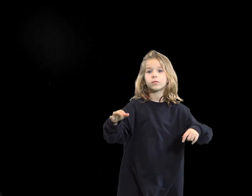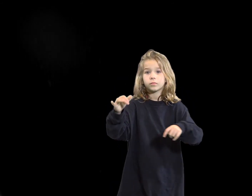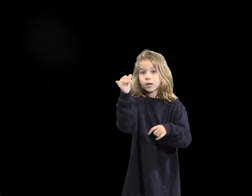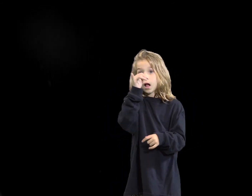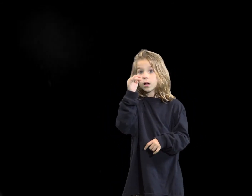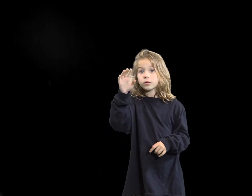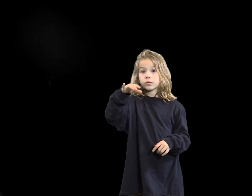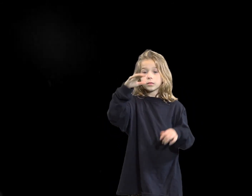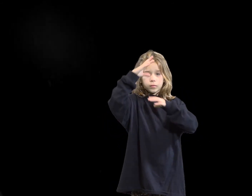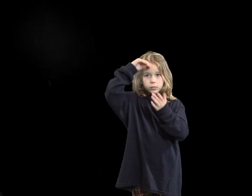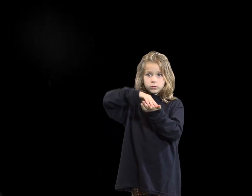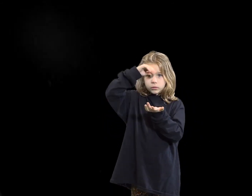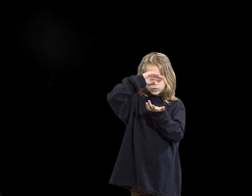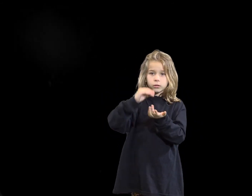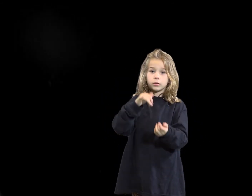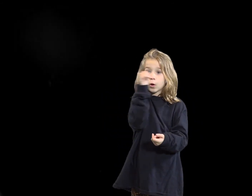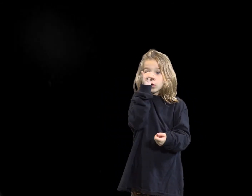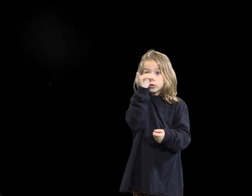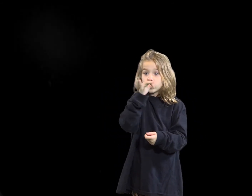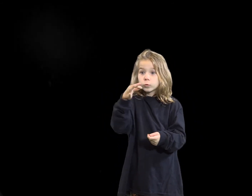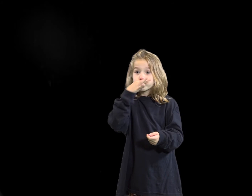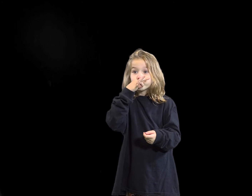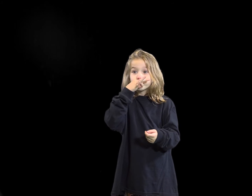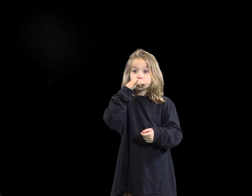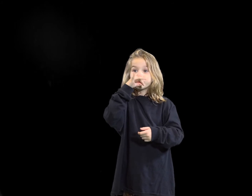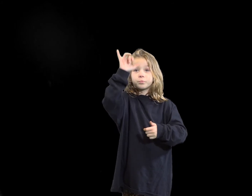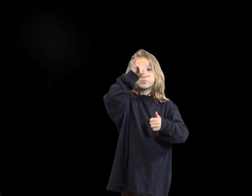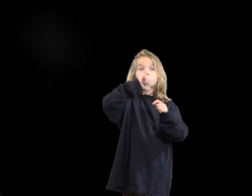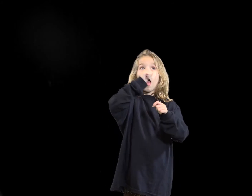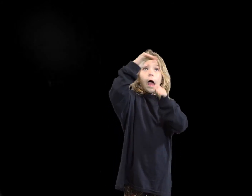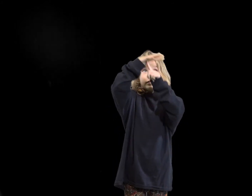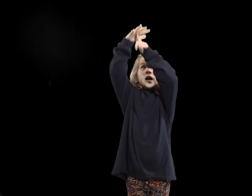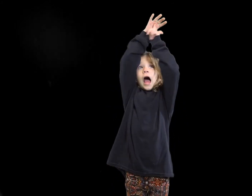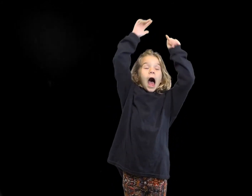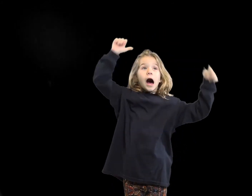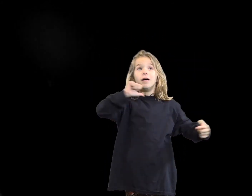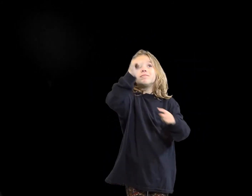The guys taught us and explained - they were deaf - and they explained to us that you have